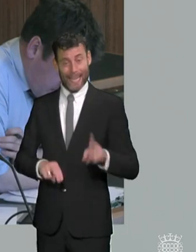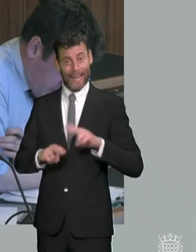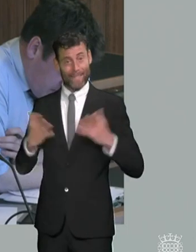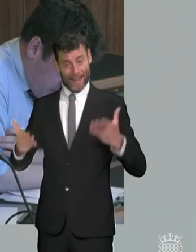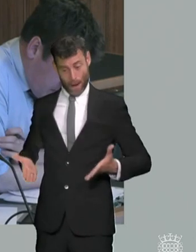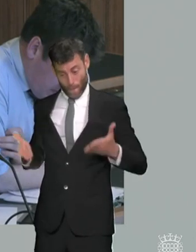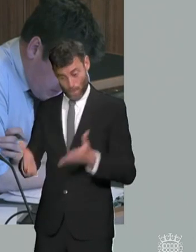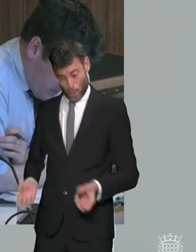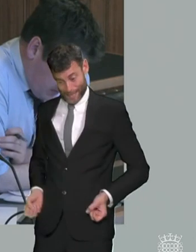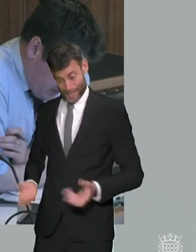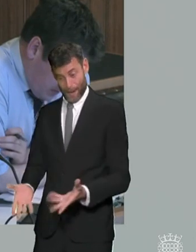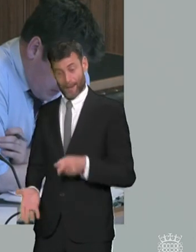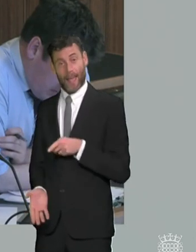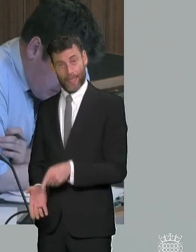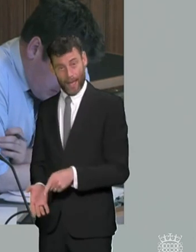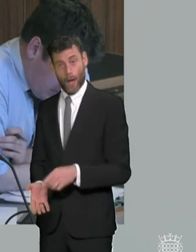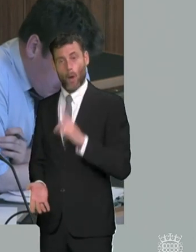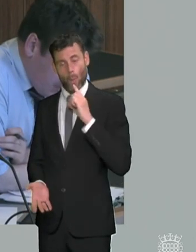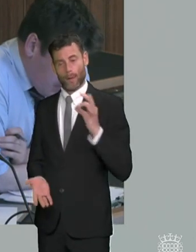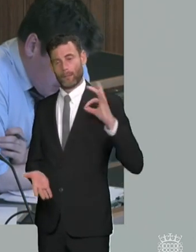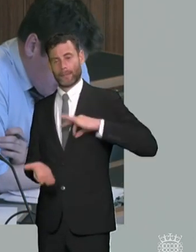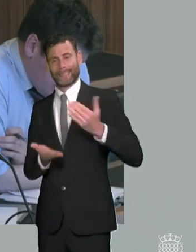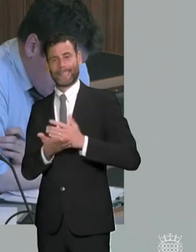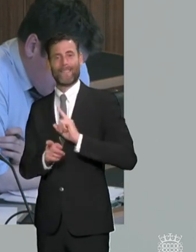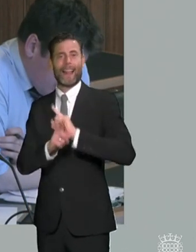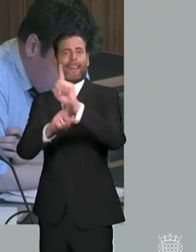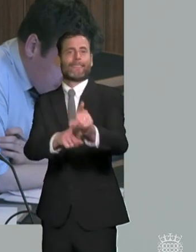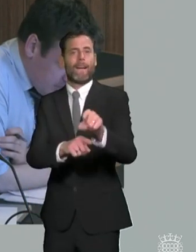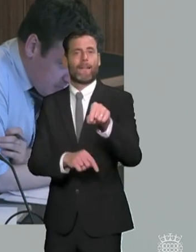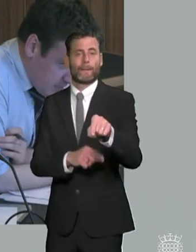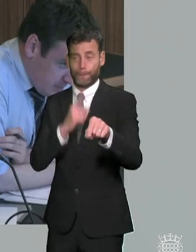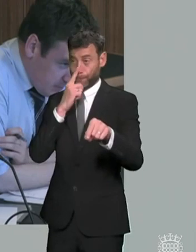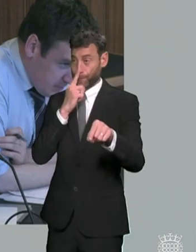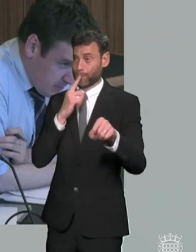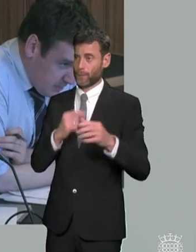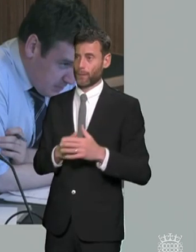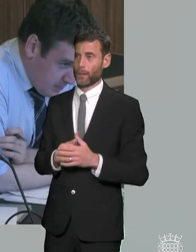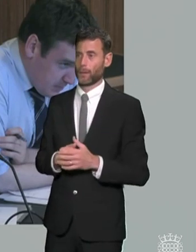then there has to be either savings or at least cost limitations elsewhere so the government can't